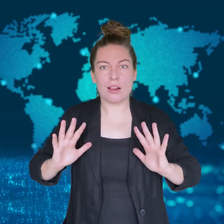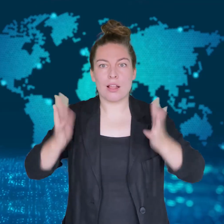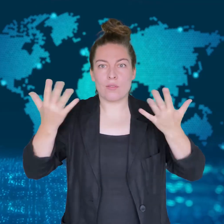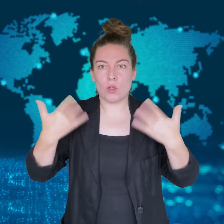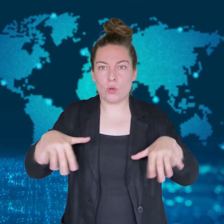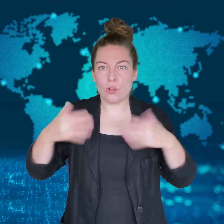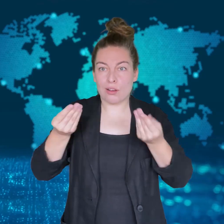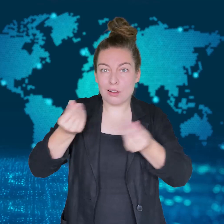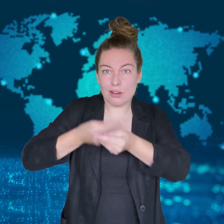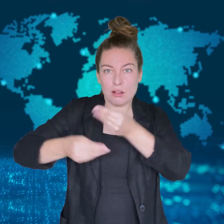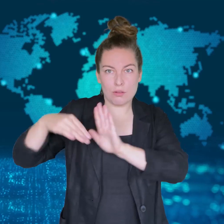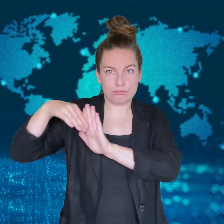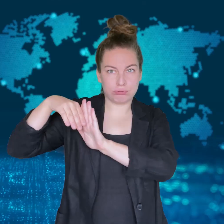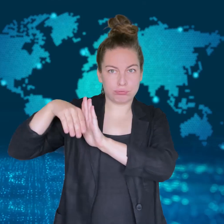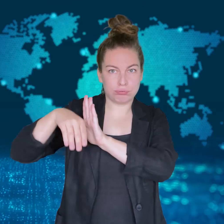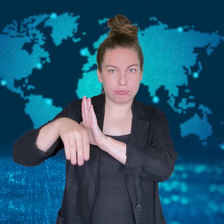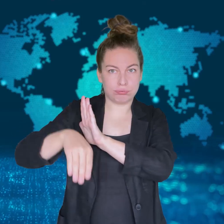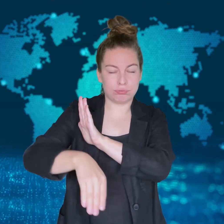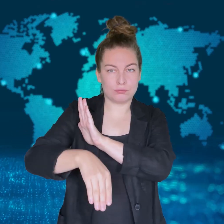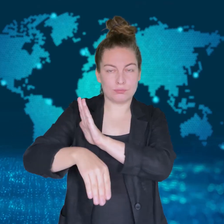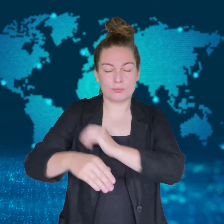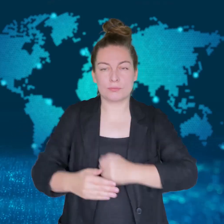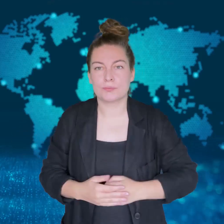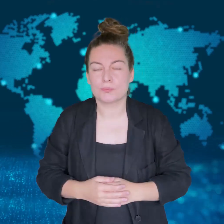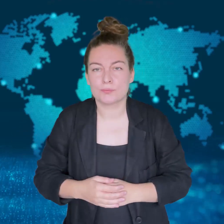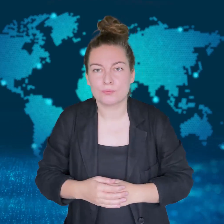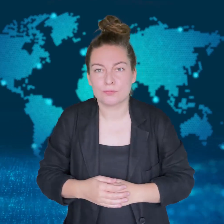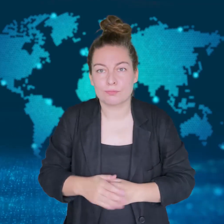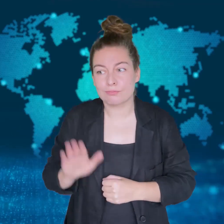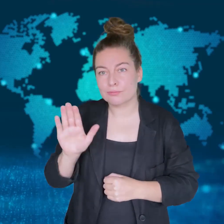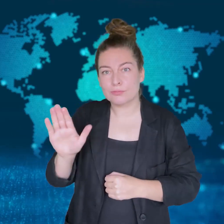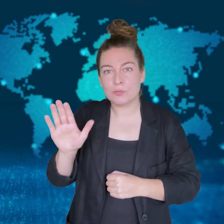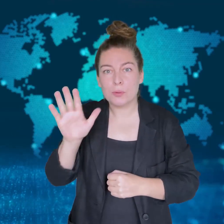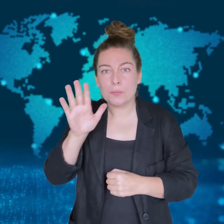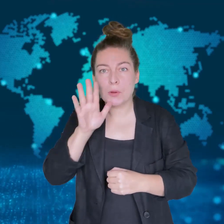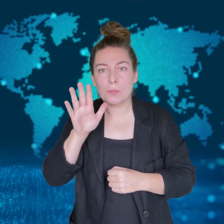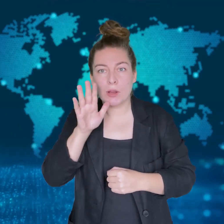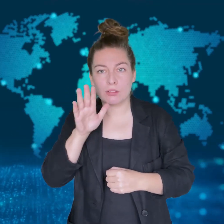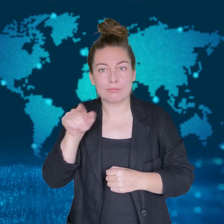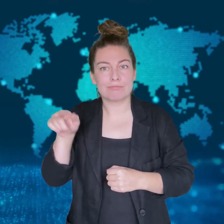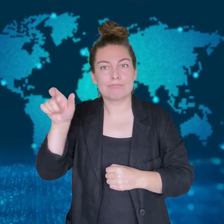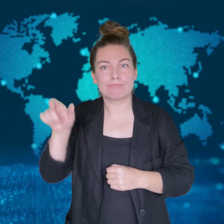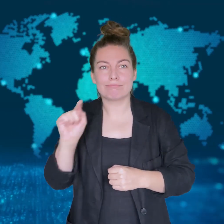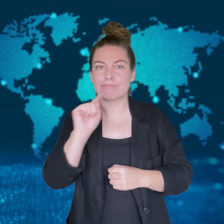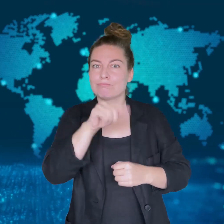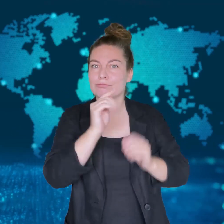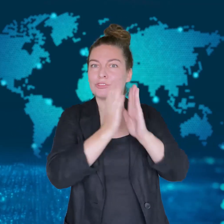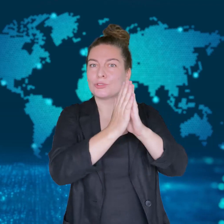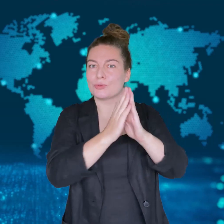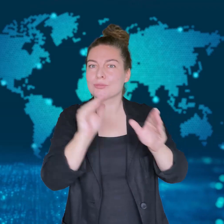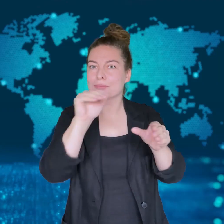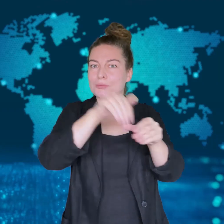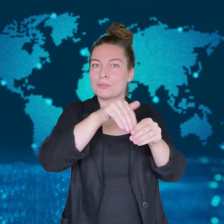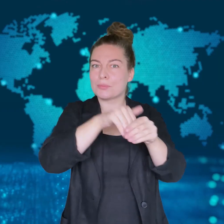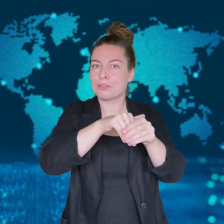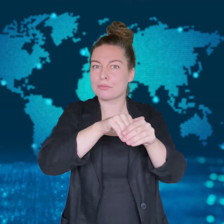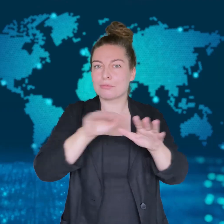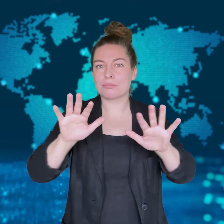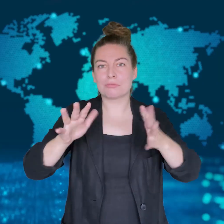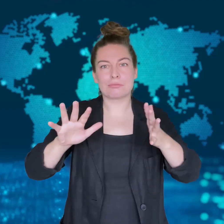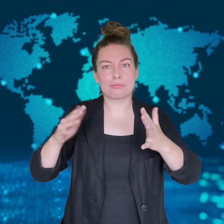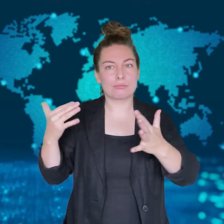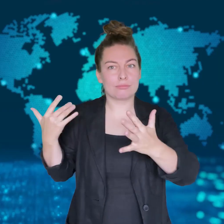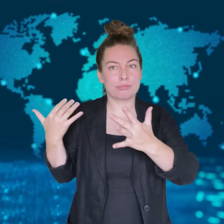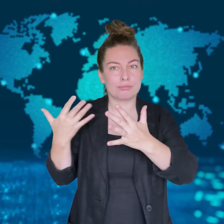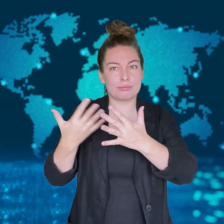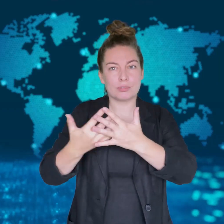His mother was a member of the church around 20 years prior,